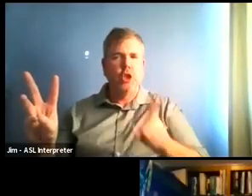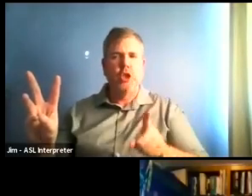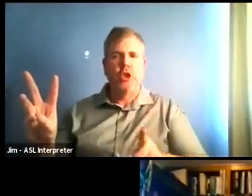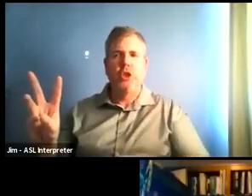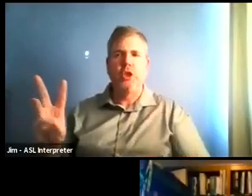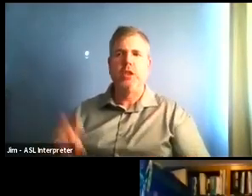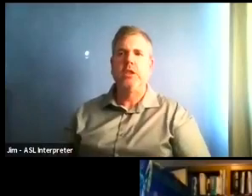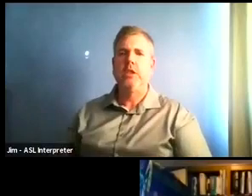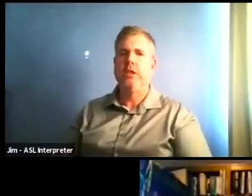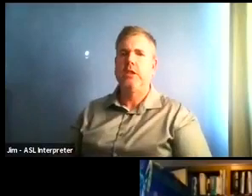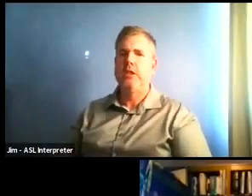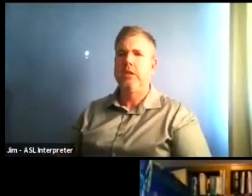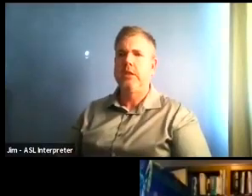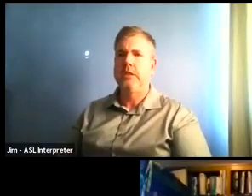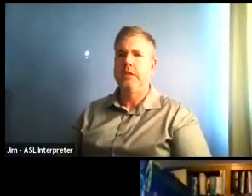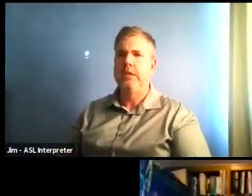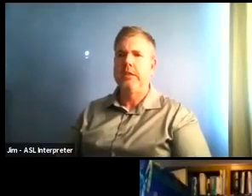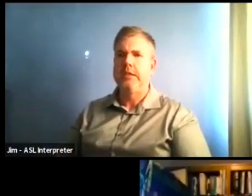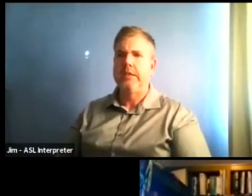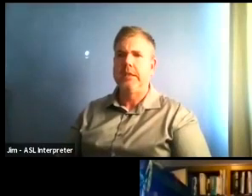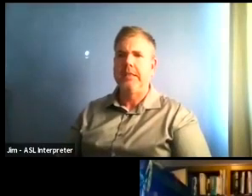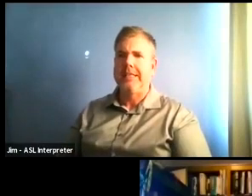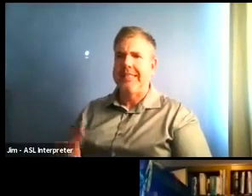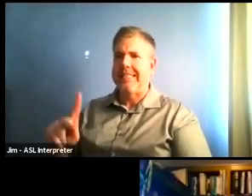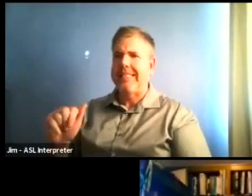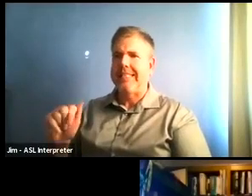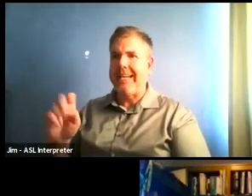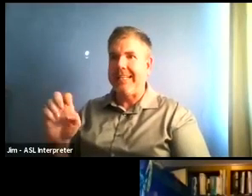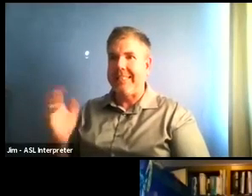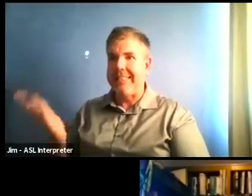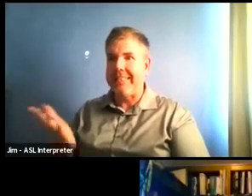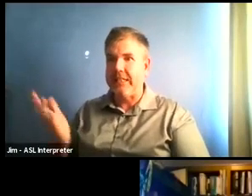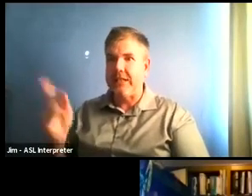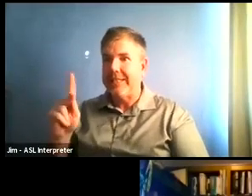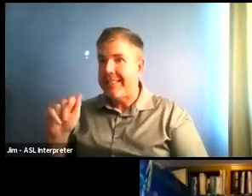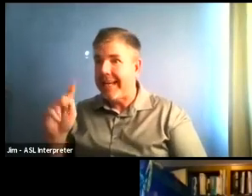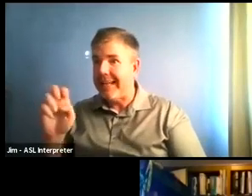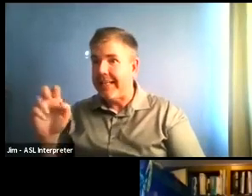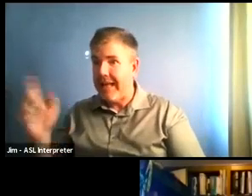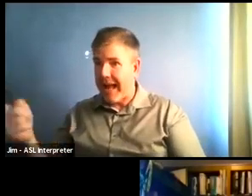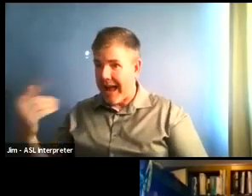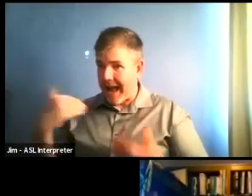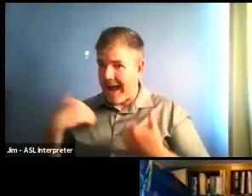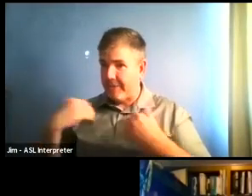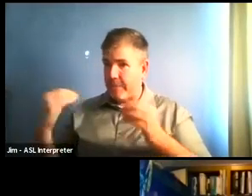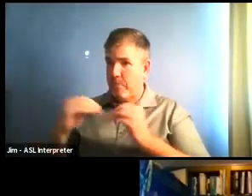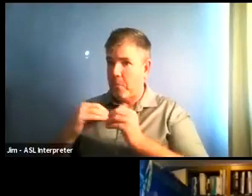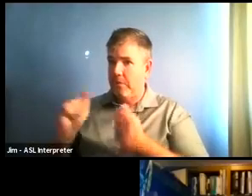if you have any further specific information about group activities for kids, otherwise we can get back to you on that carry.